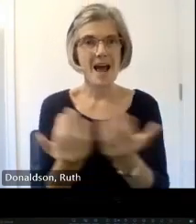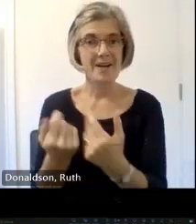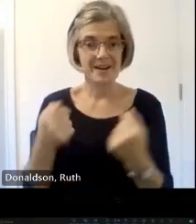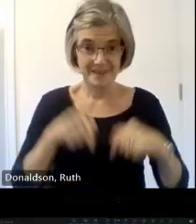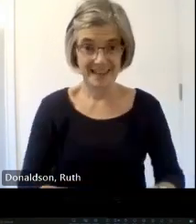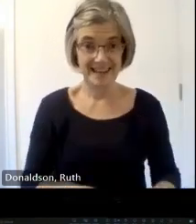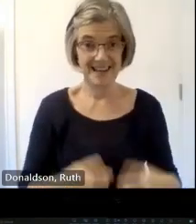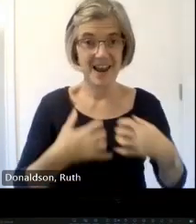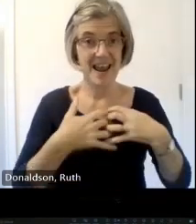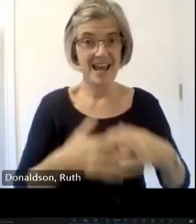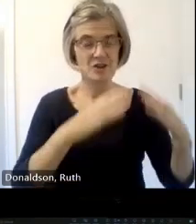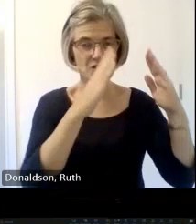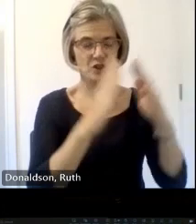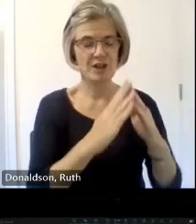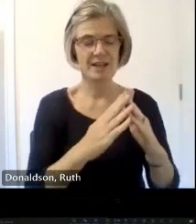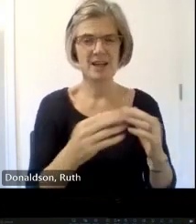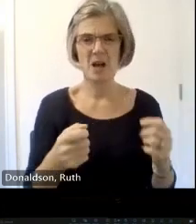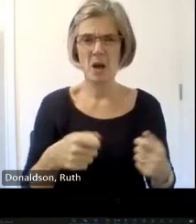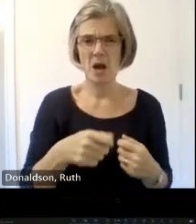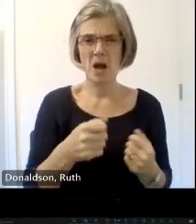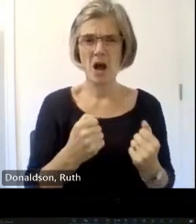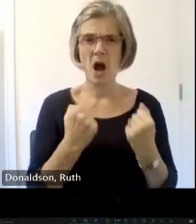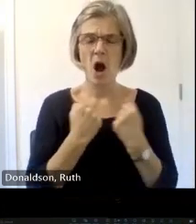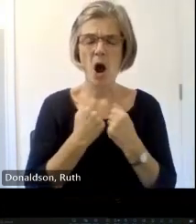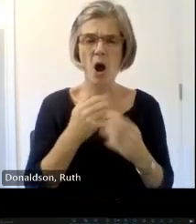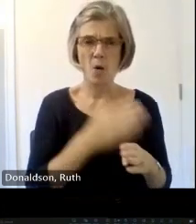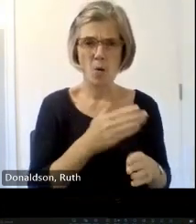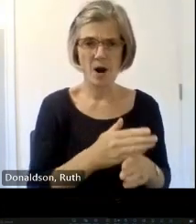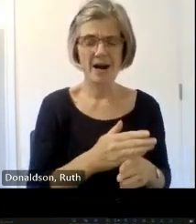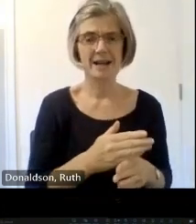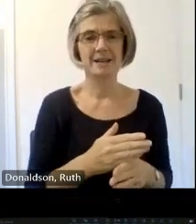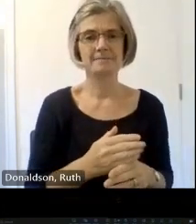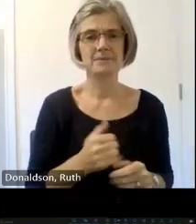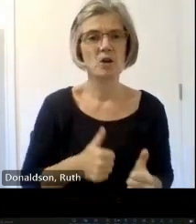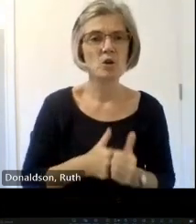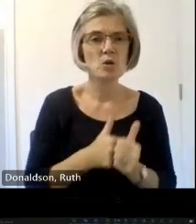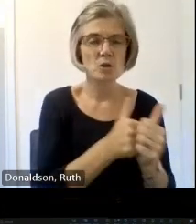work that we do here the work that I do is to put on and support these lovely people to create an